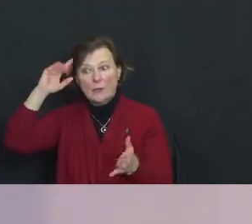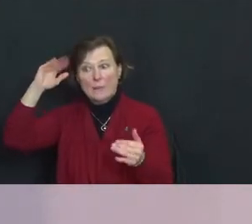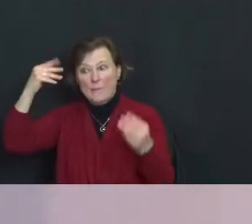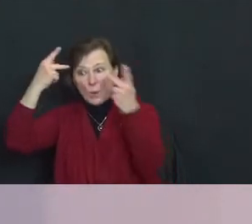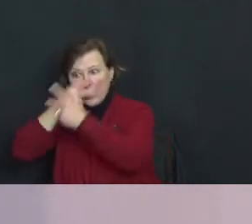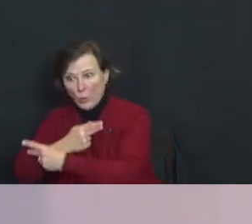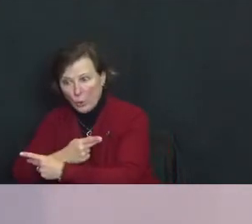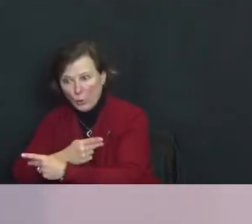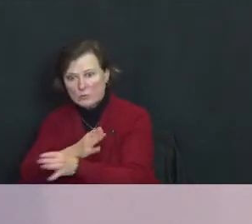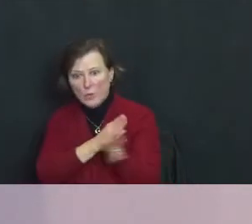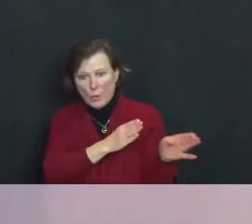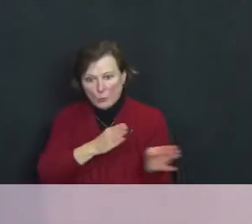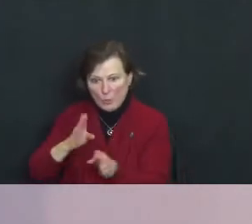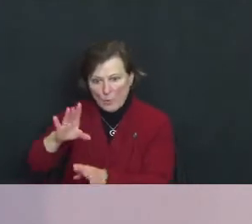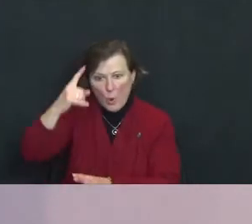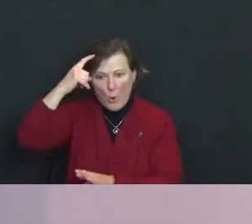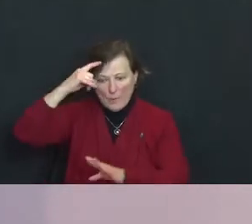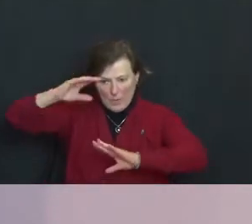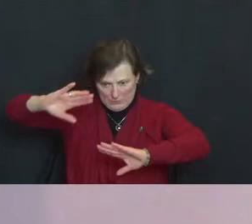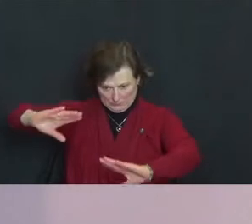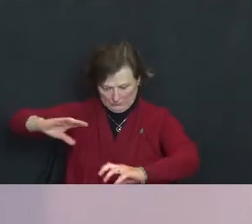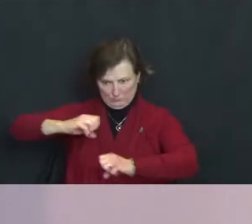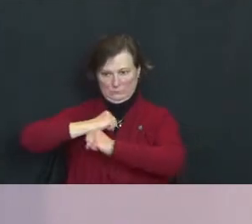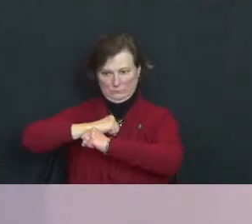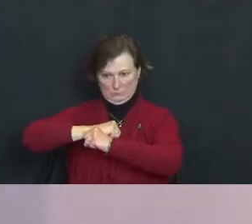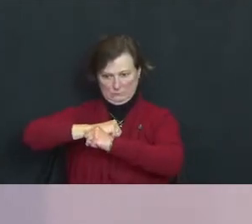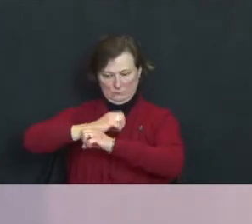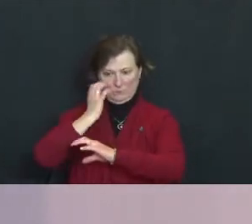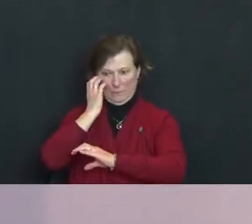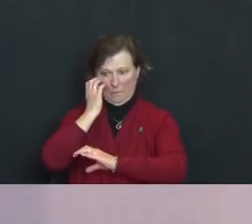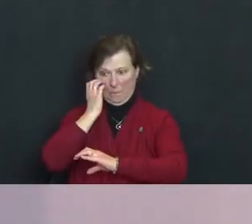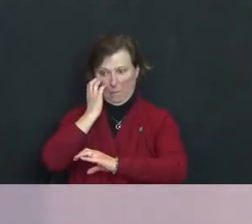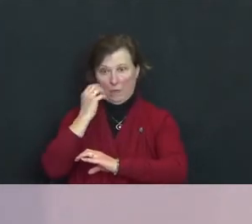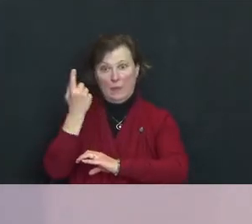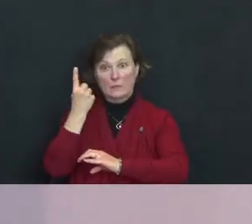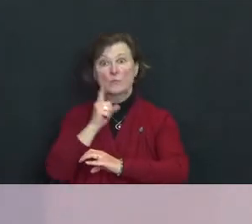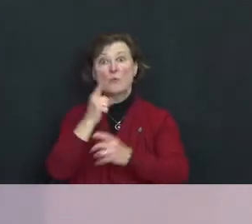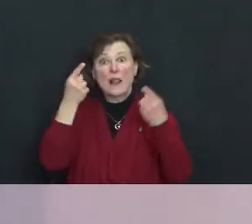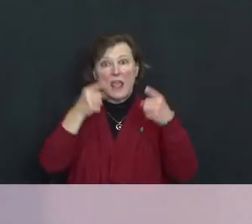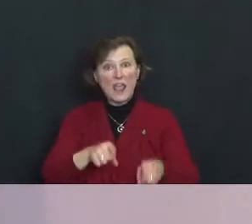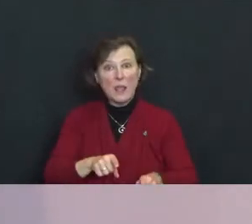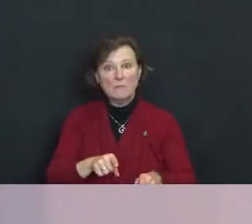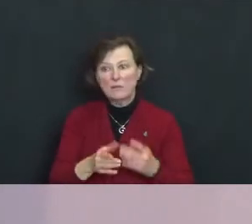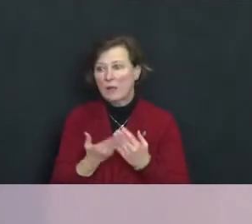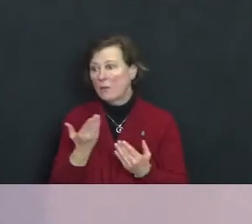your mind for that and then when something does actually happen it's almost always not